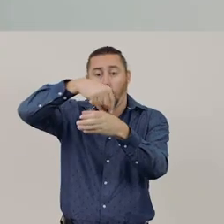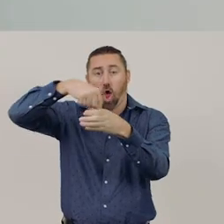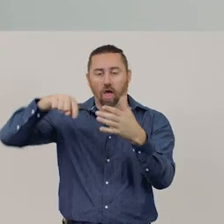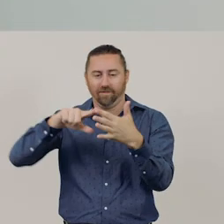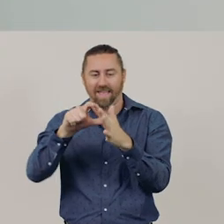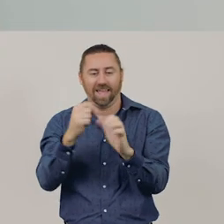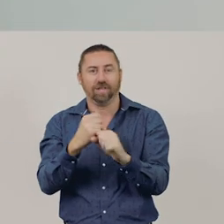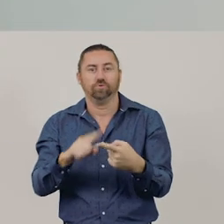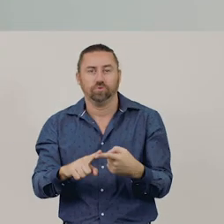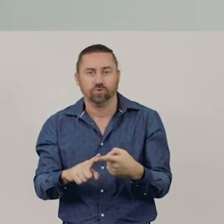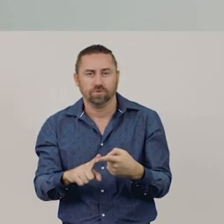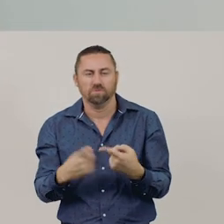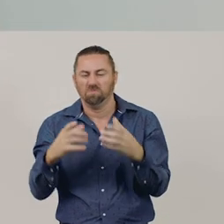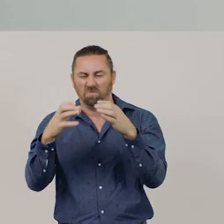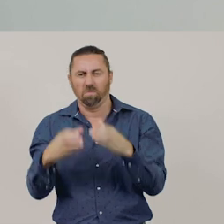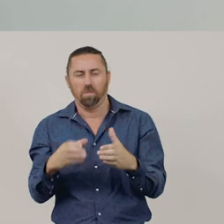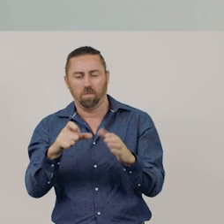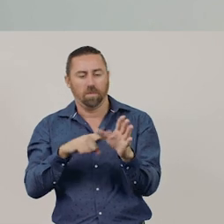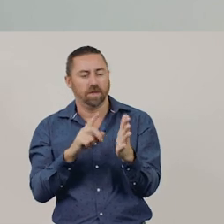It’s a cylinder.